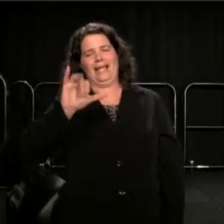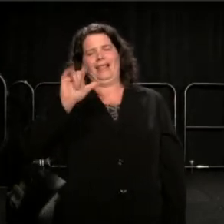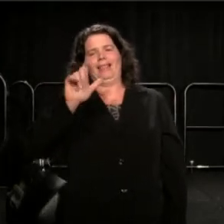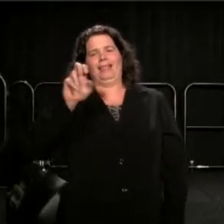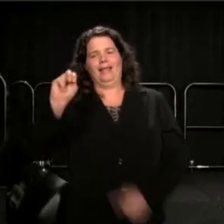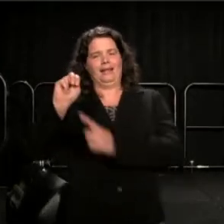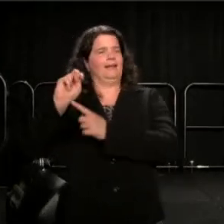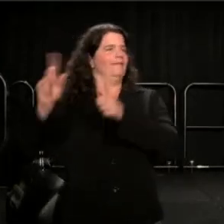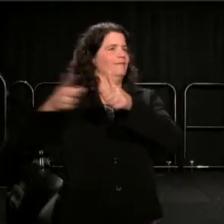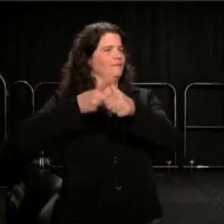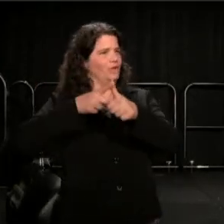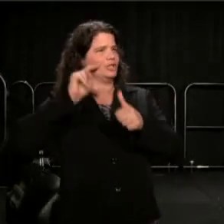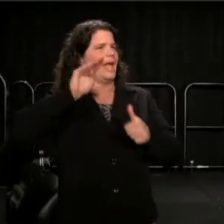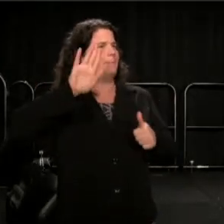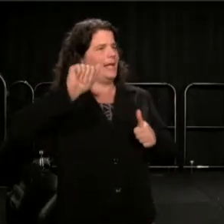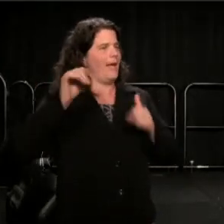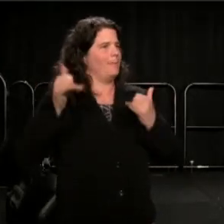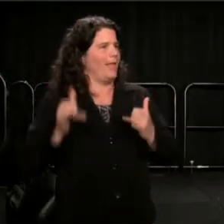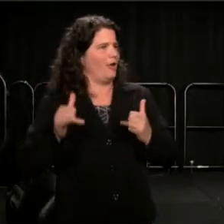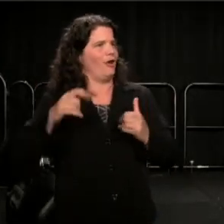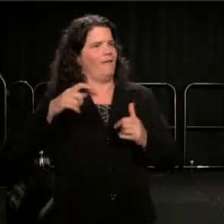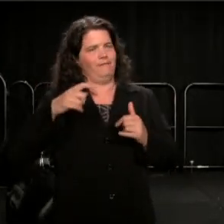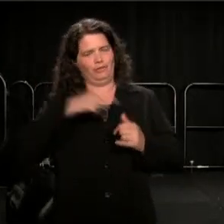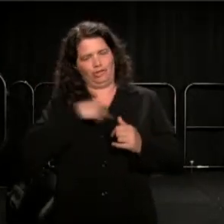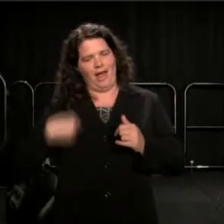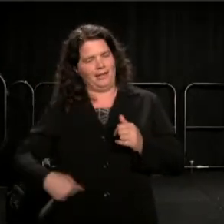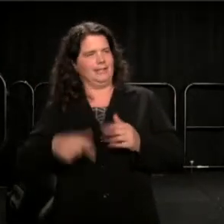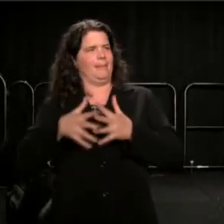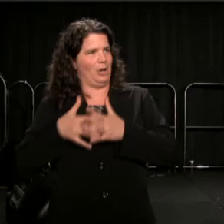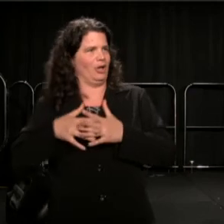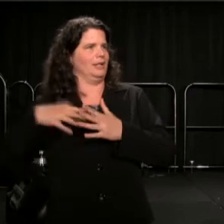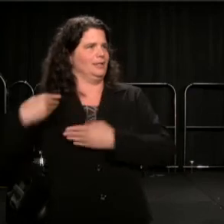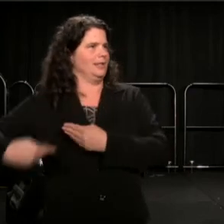The minute-men project, with its civilians, took it upon themselves to sit down